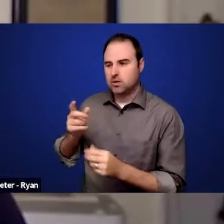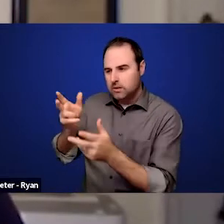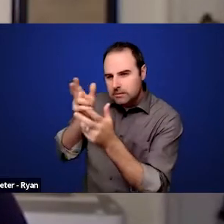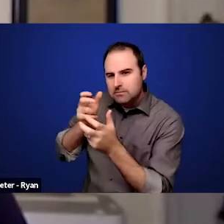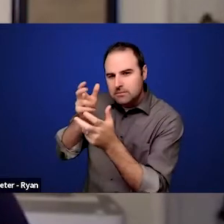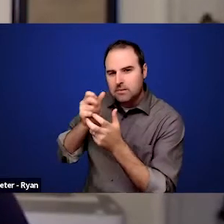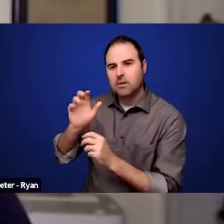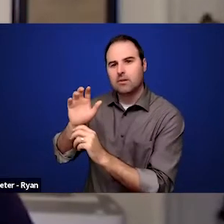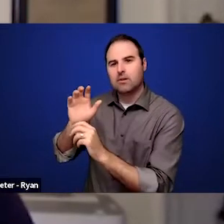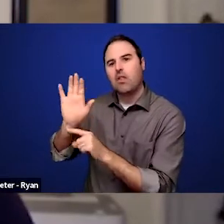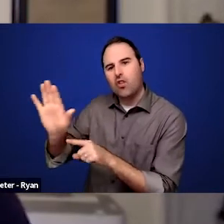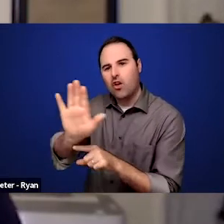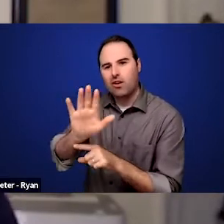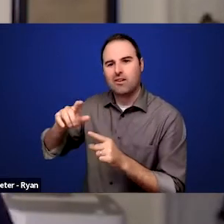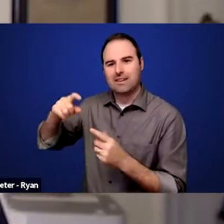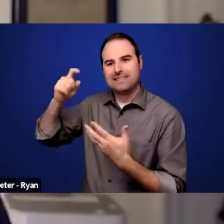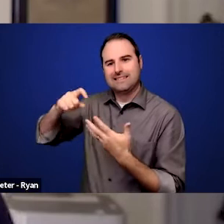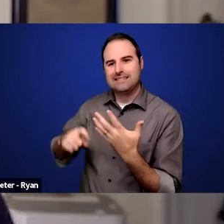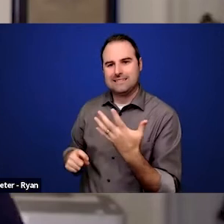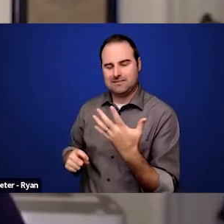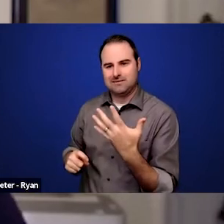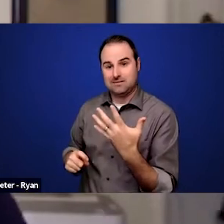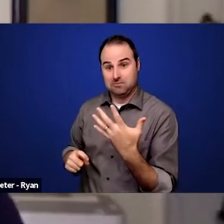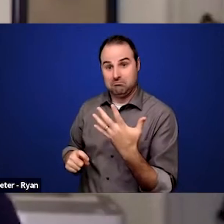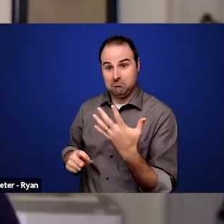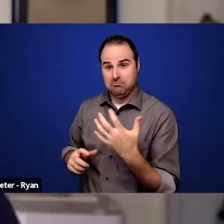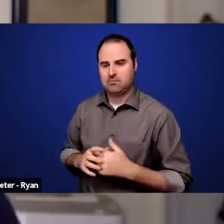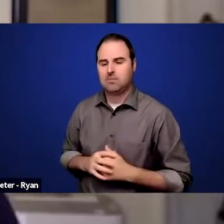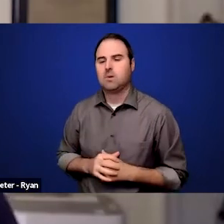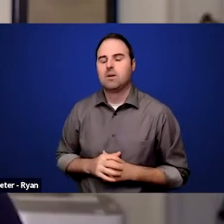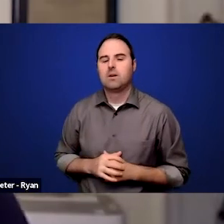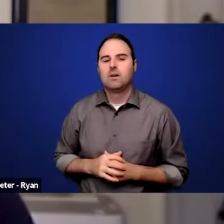but I have to say that I am very much